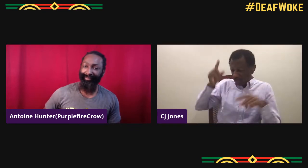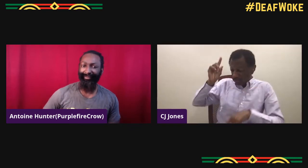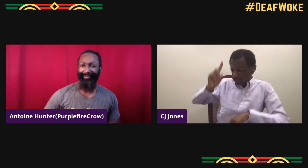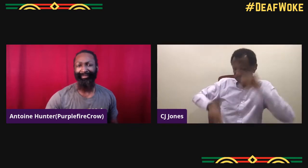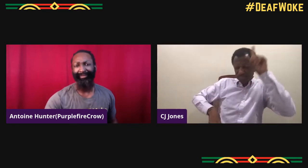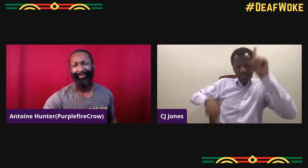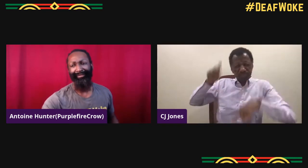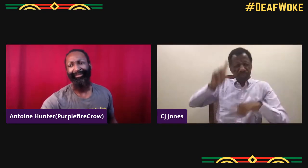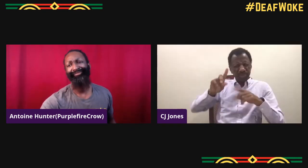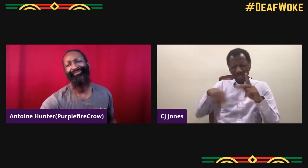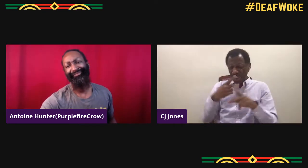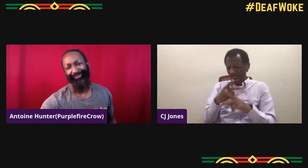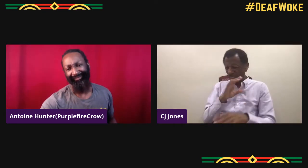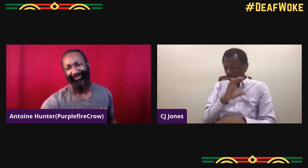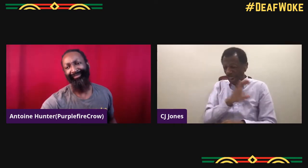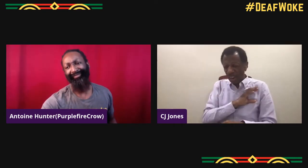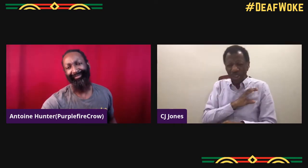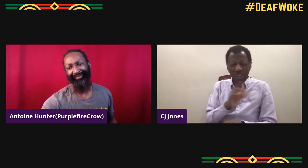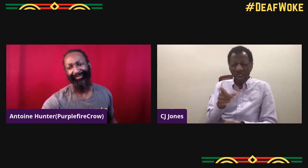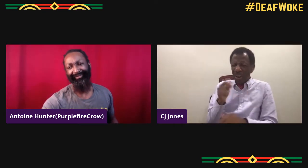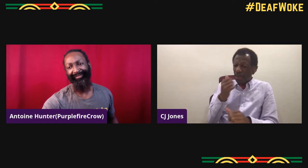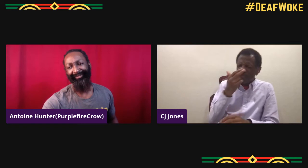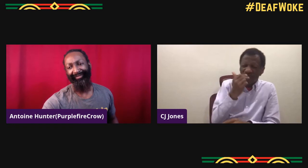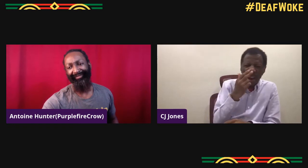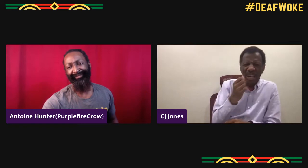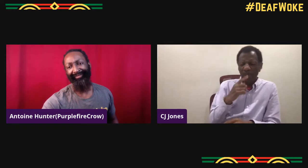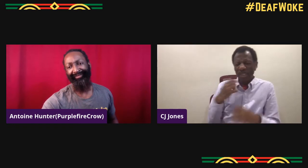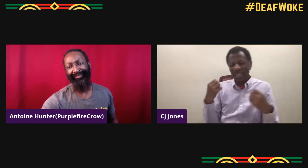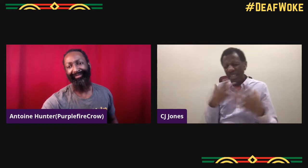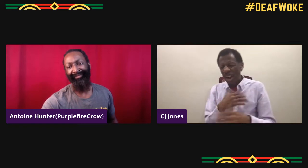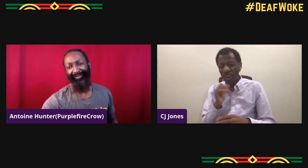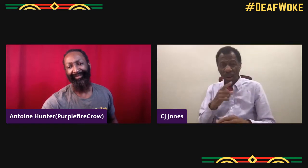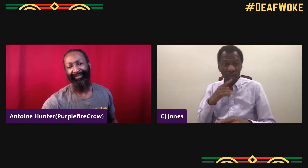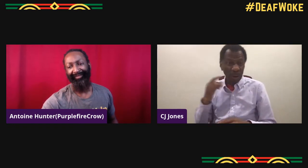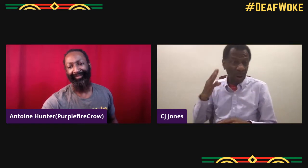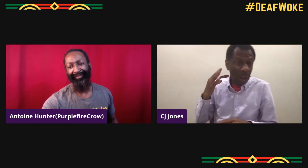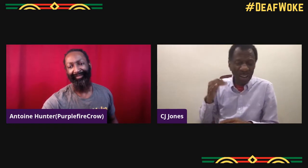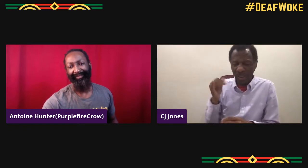So I'm trying to create something bigger. Something with variety, comedy,